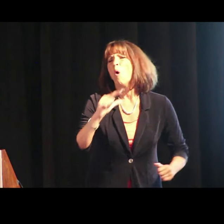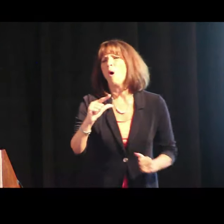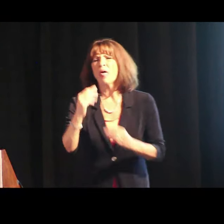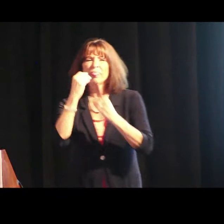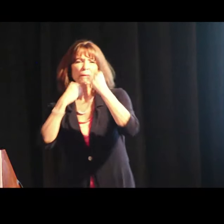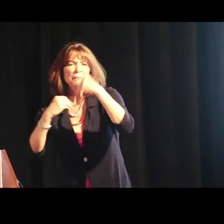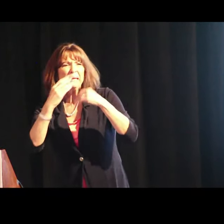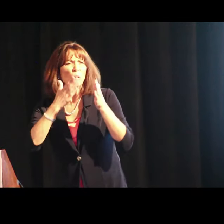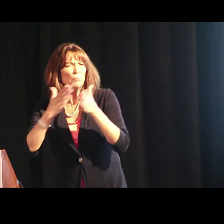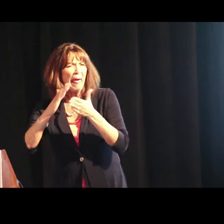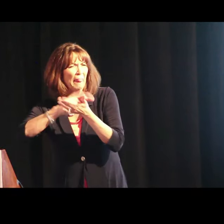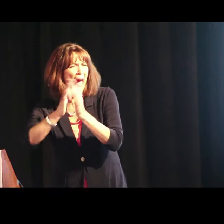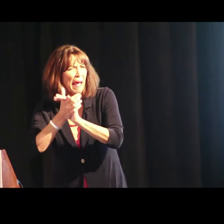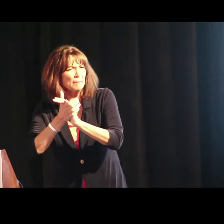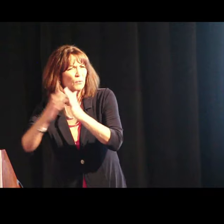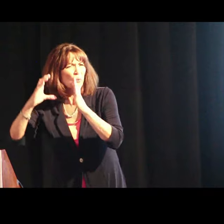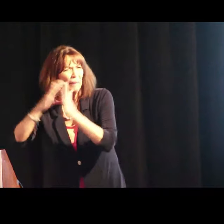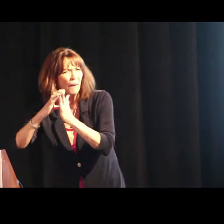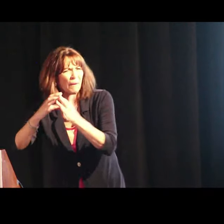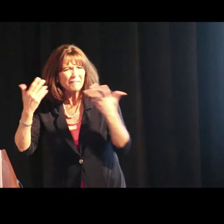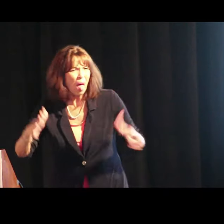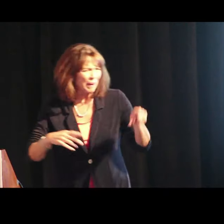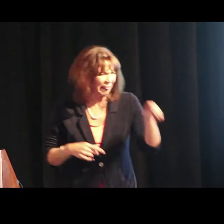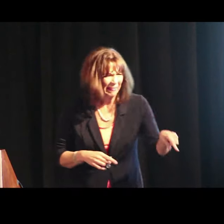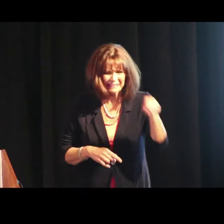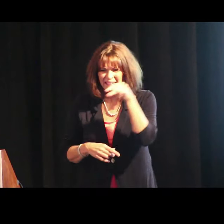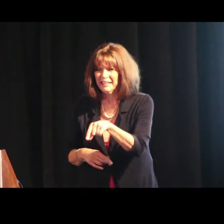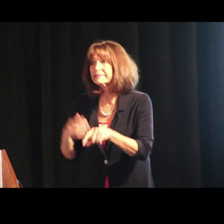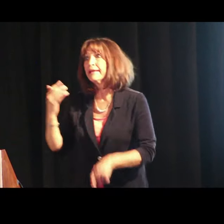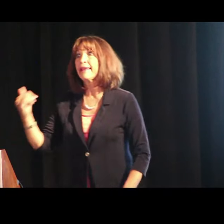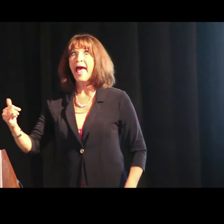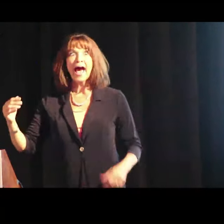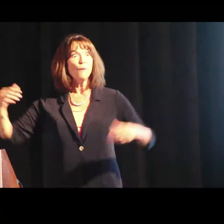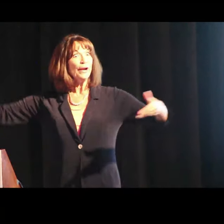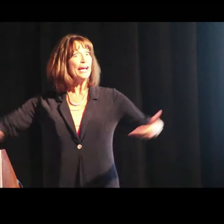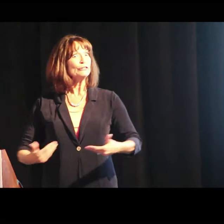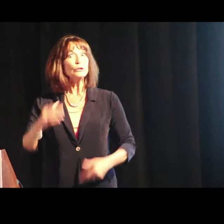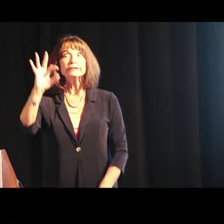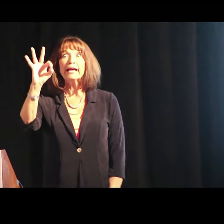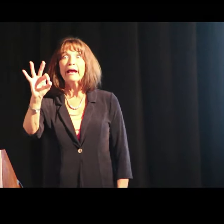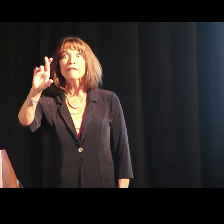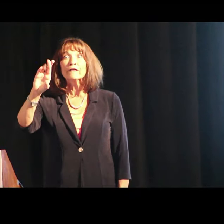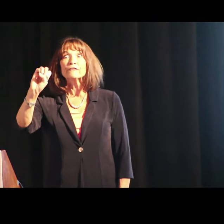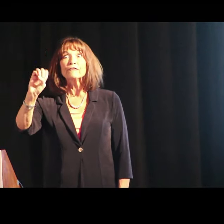the meal planning, the hamburger paragraph, but now they're introducing “Fred”.